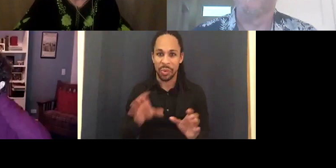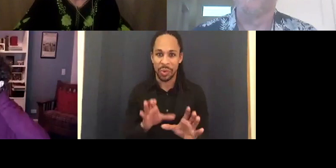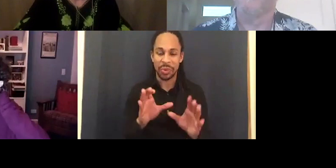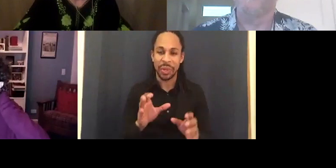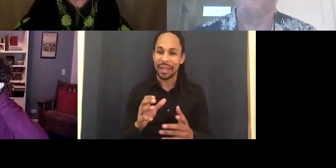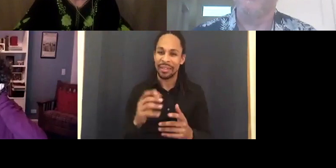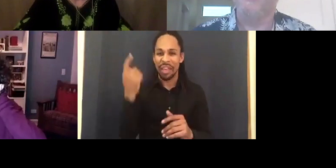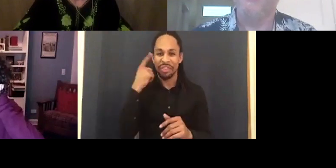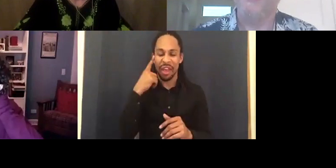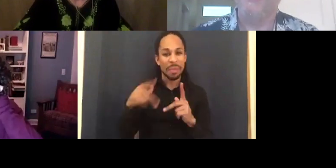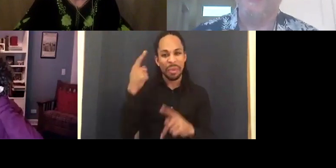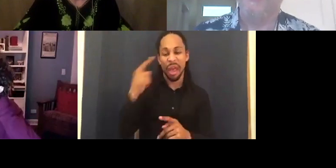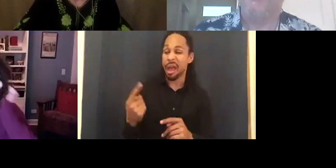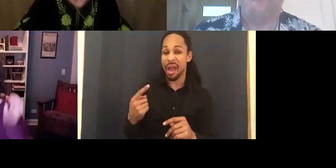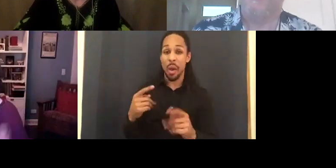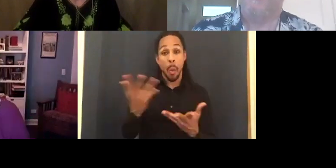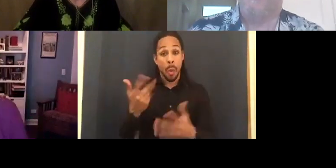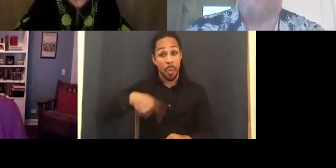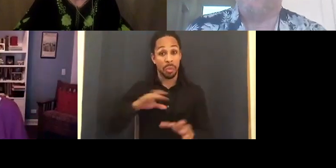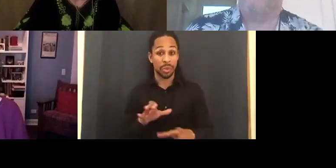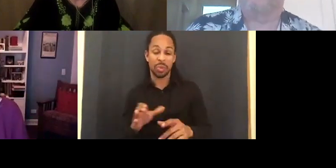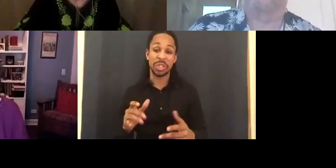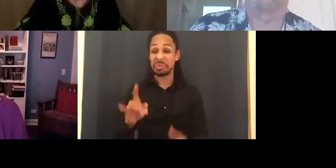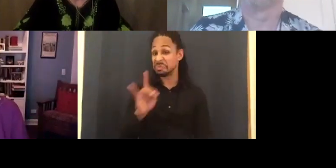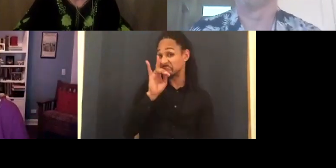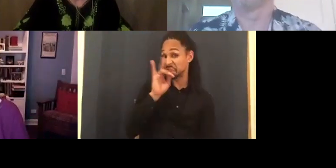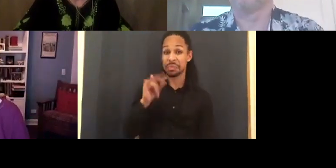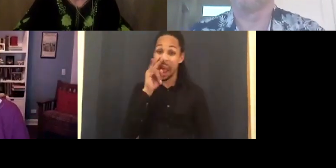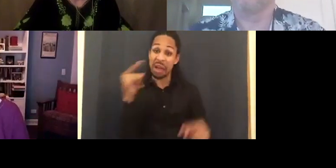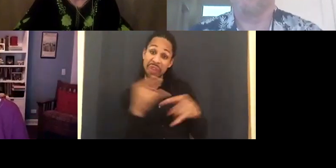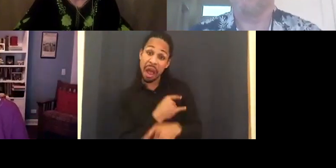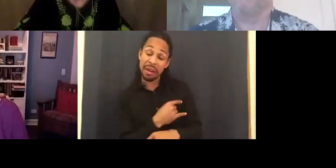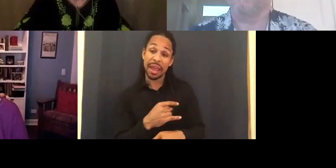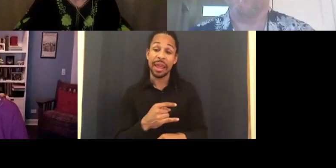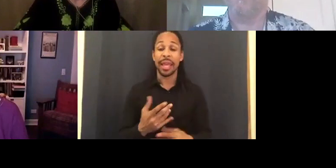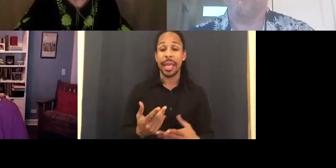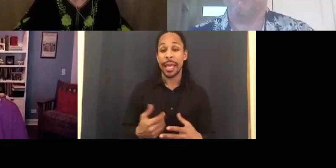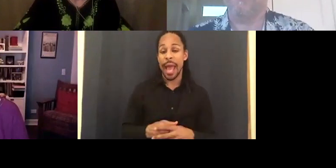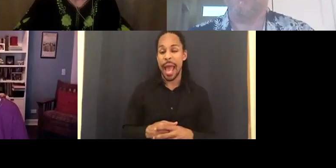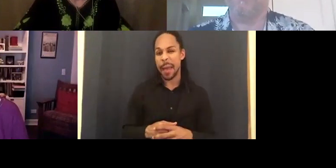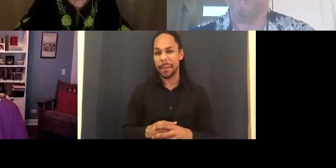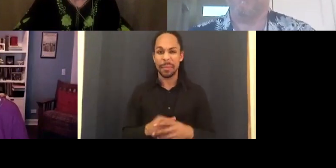A little too -- yeah. They didn't understand our tone.